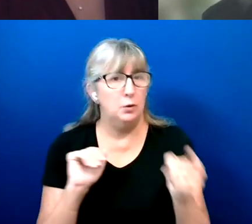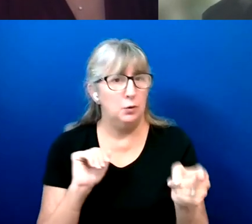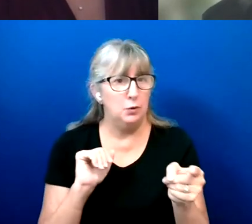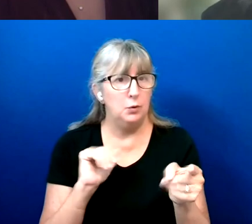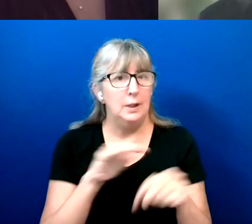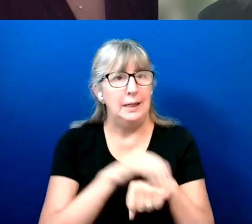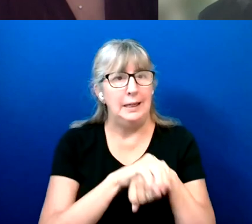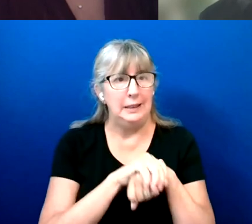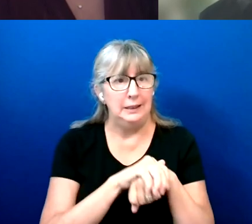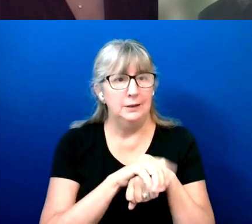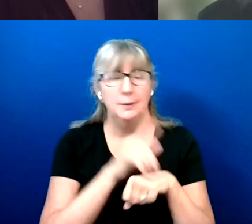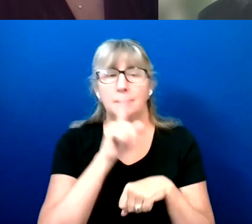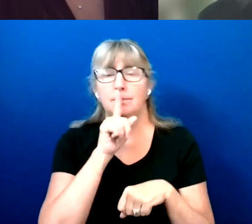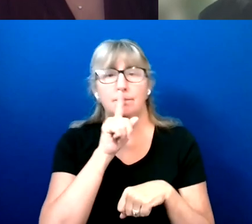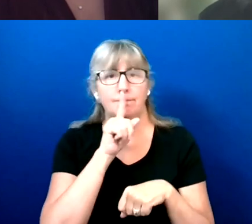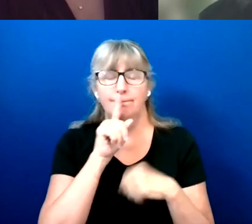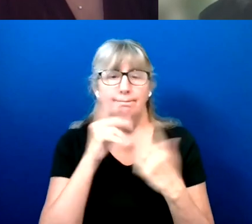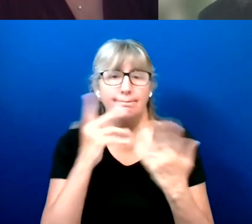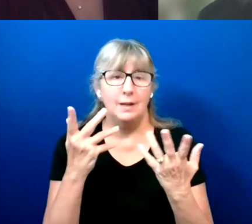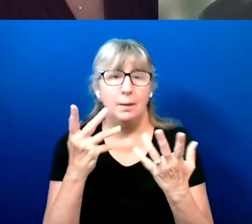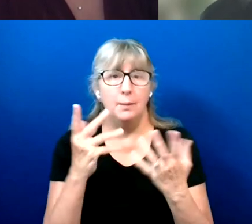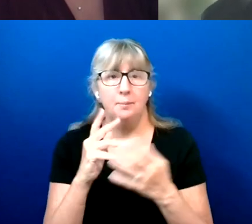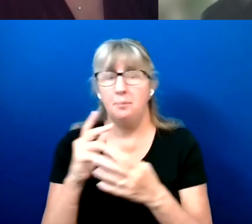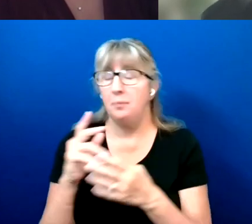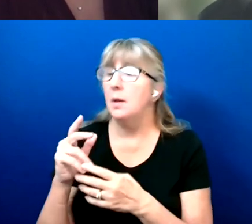Yeah, that would be useful.